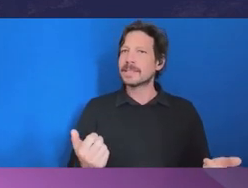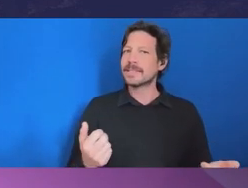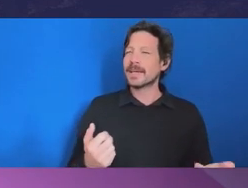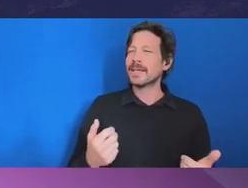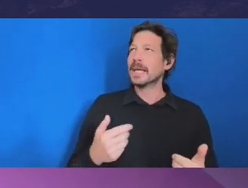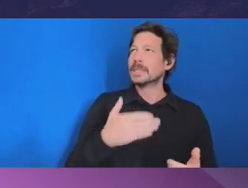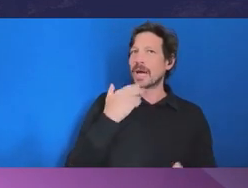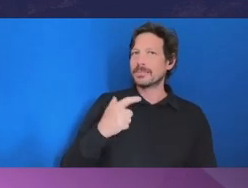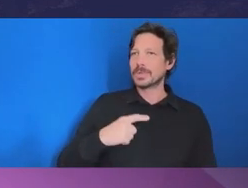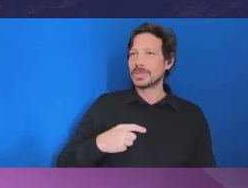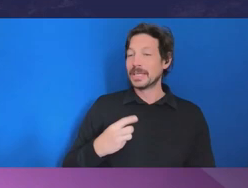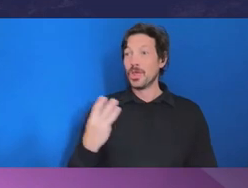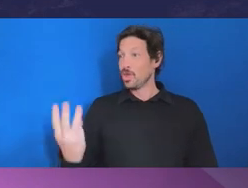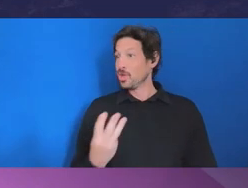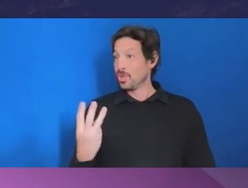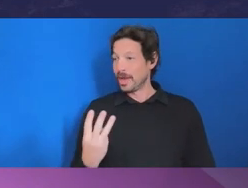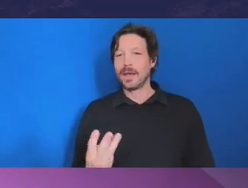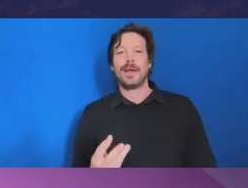Auditor-General Greaves: I'm sure this will be corrected over time as well.